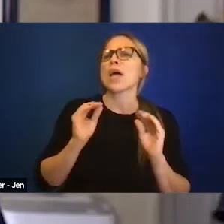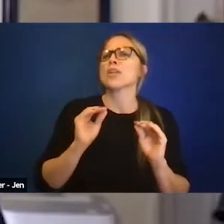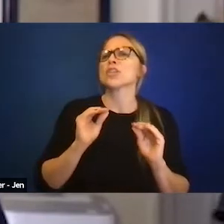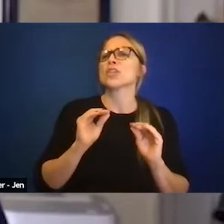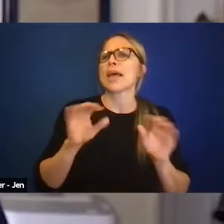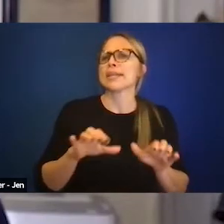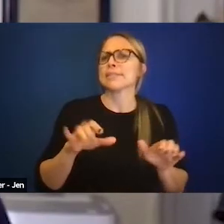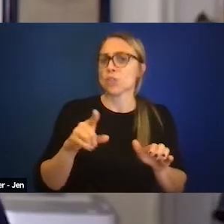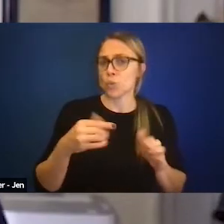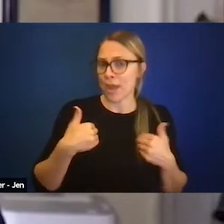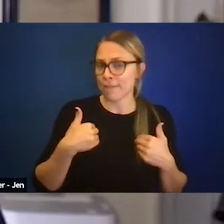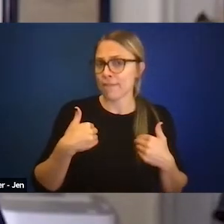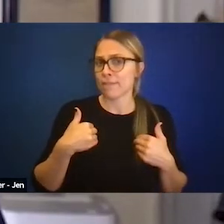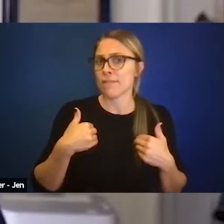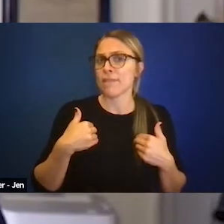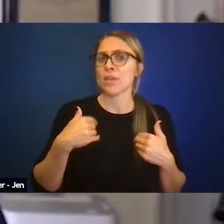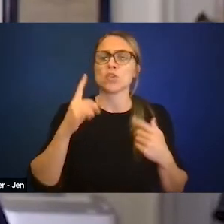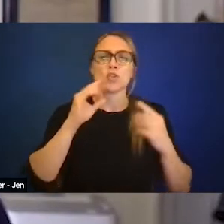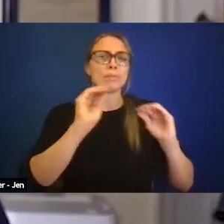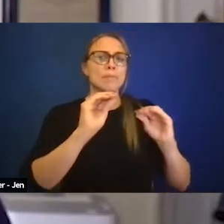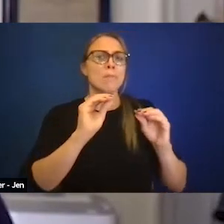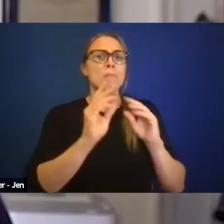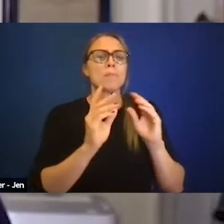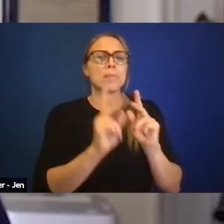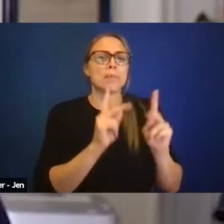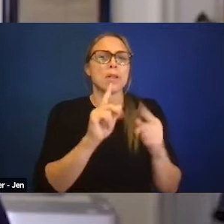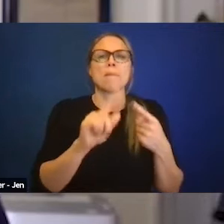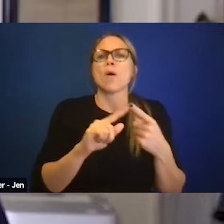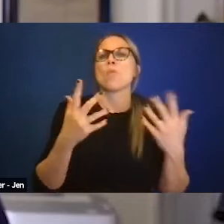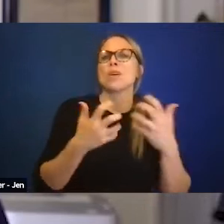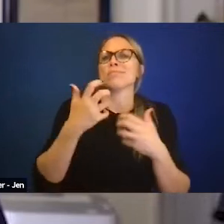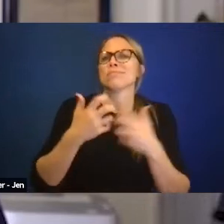to help people learn more about what discrepancies exist